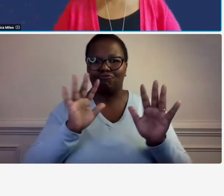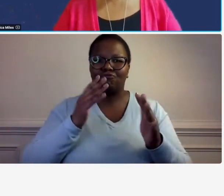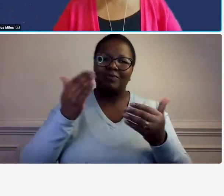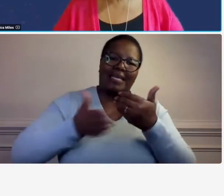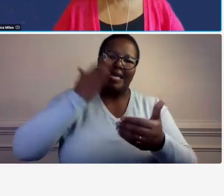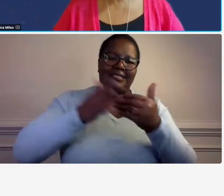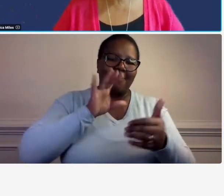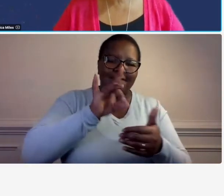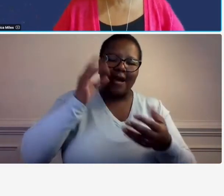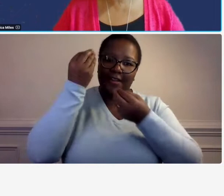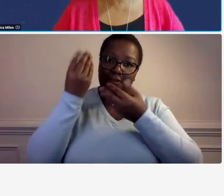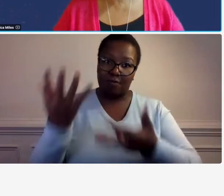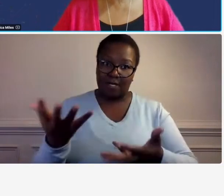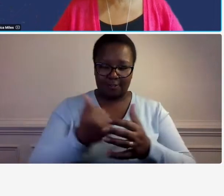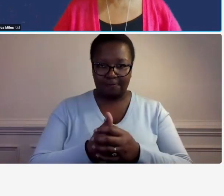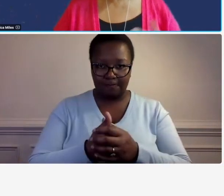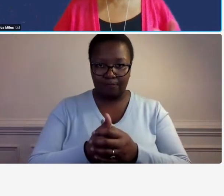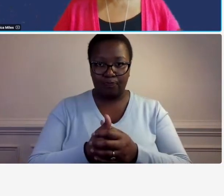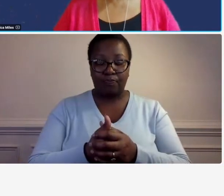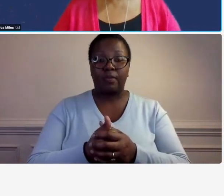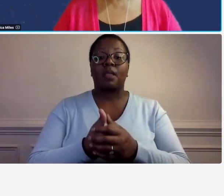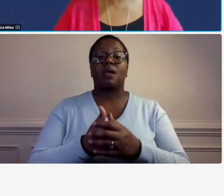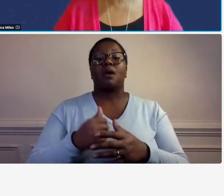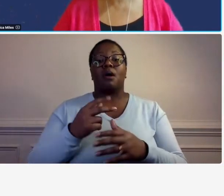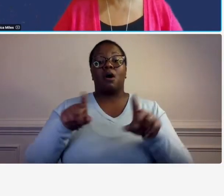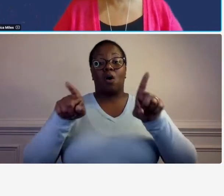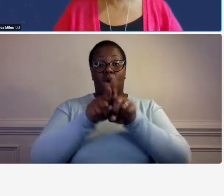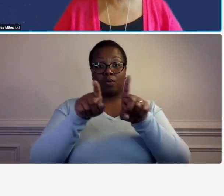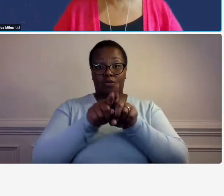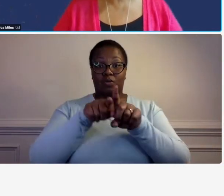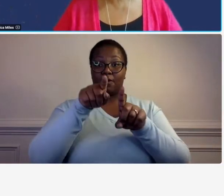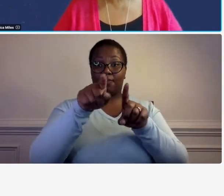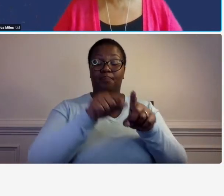another thing before we move further in this same contract clause the second underlying part is the